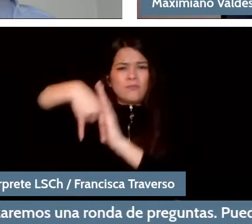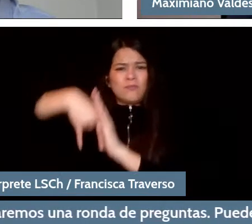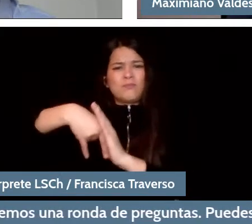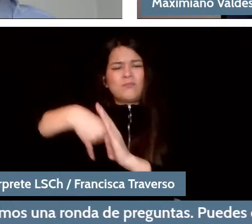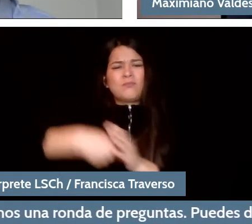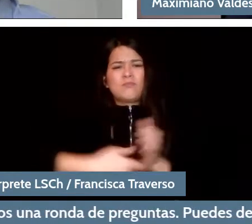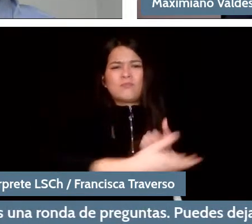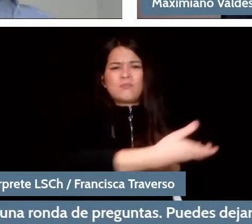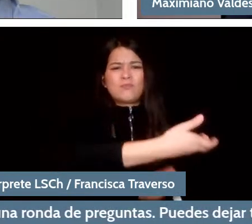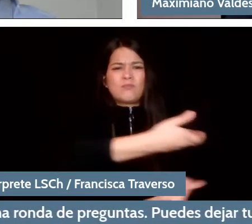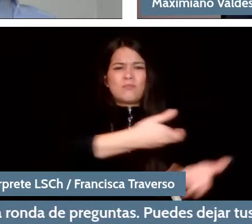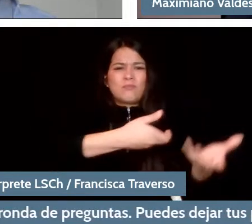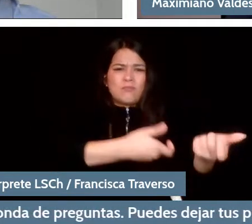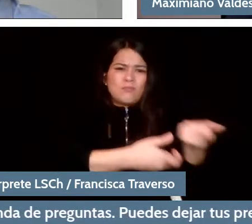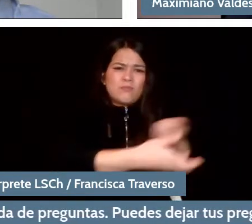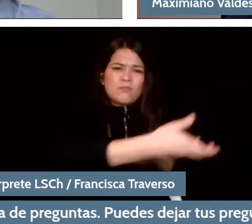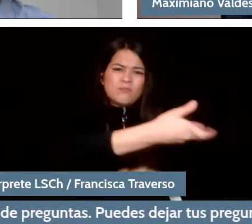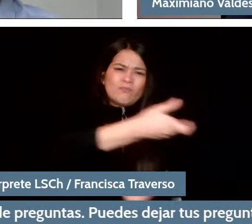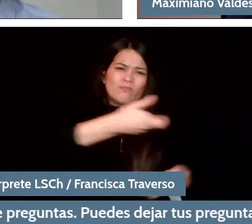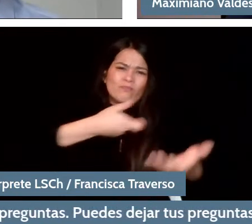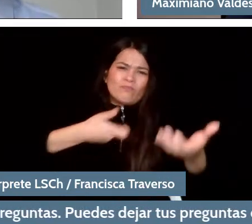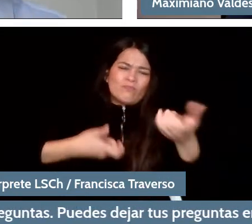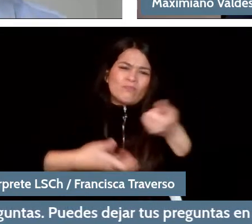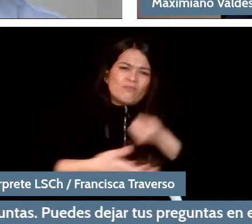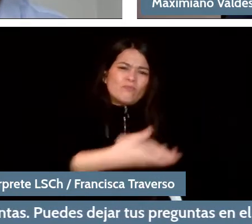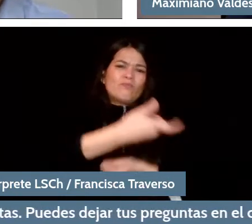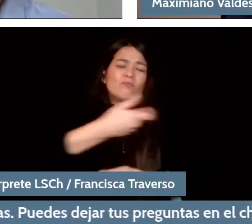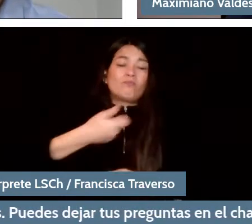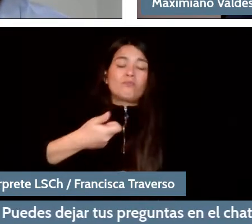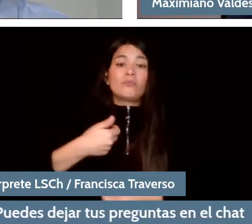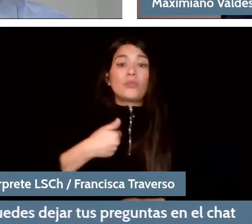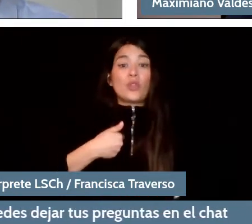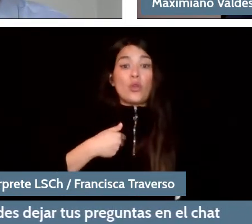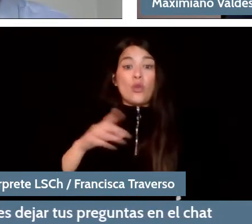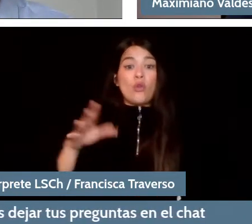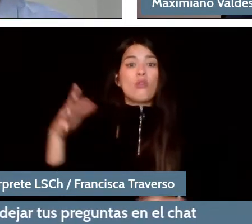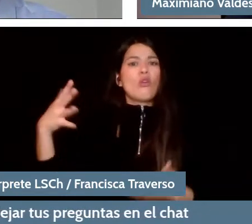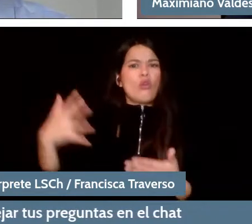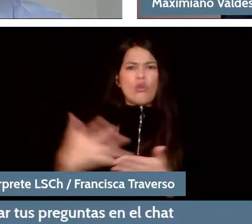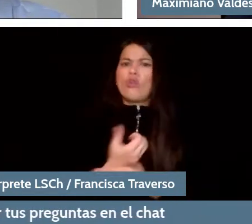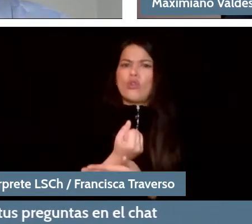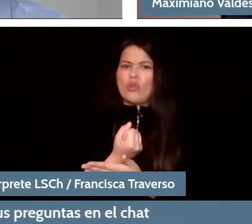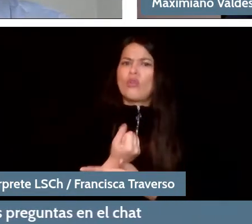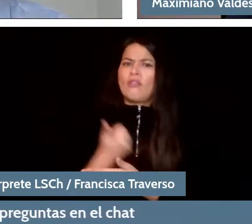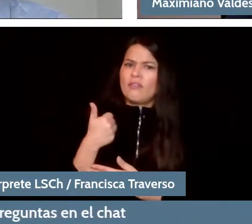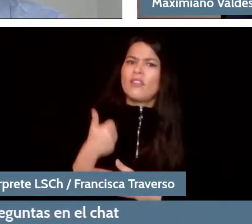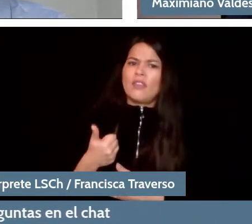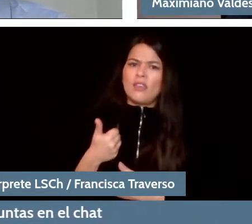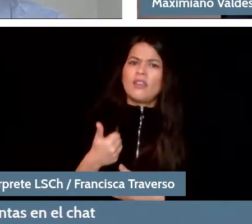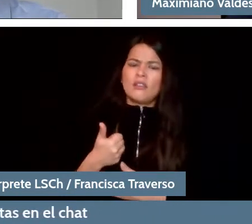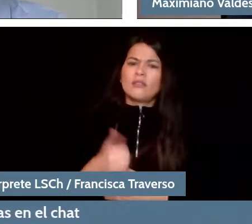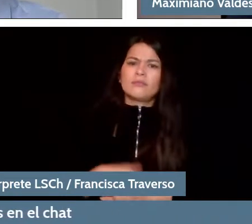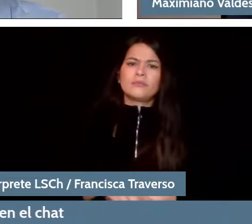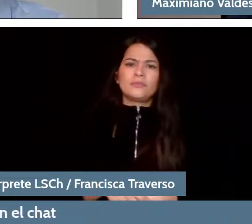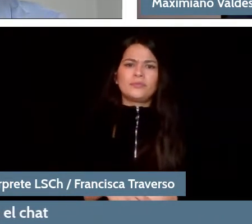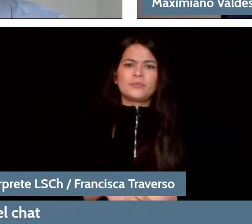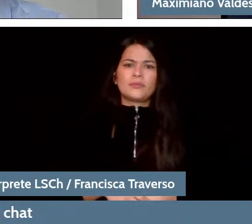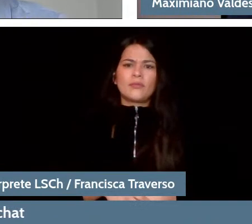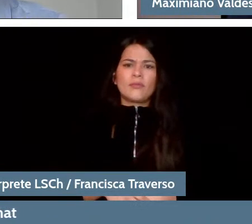and I also found that it was very successful there. If we get out of there, we go to Debussy's Iberia.